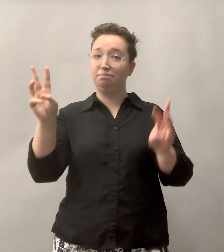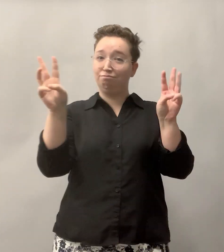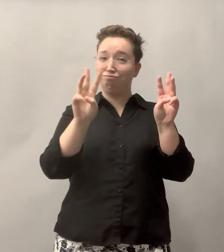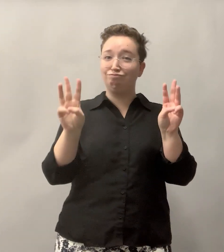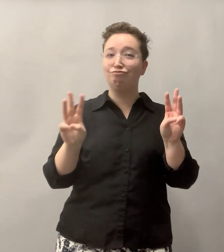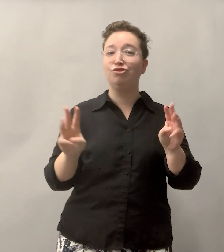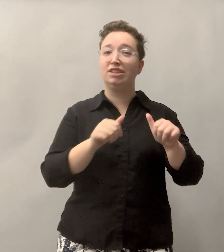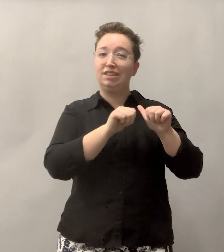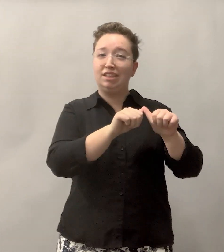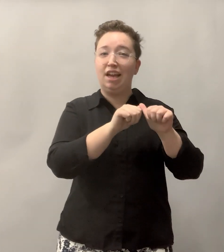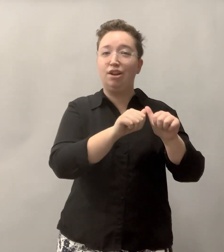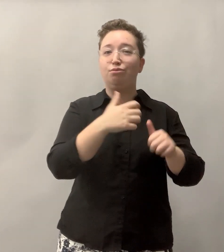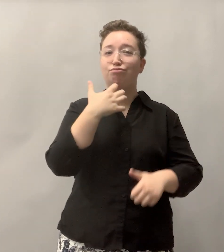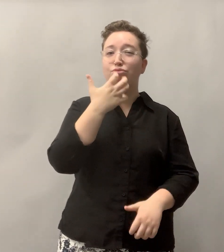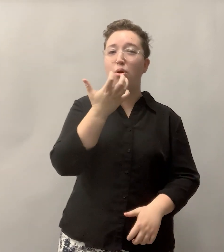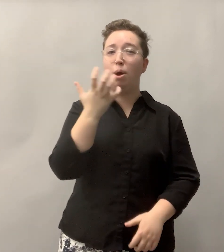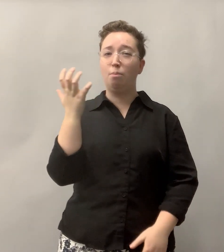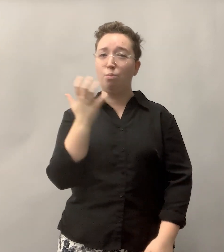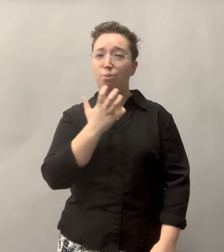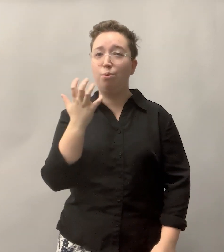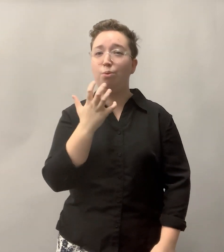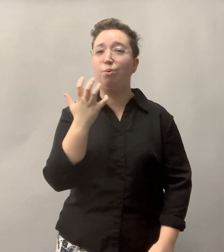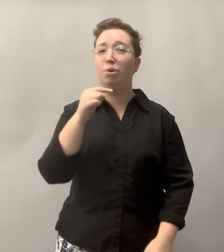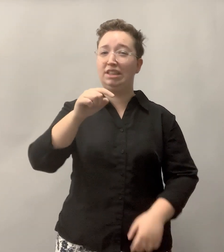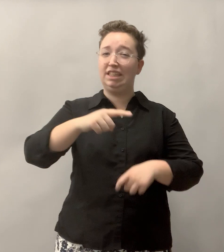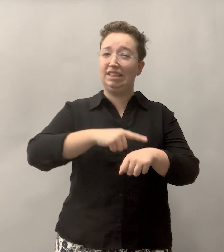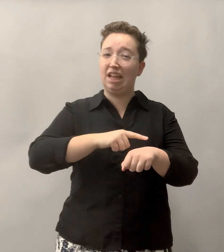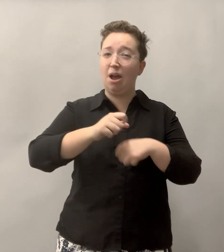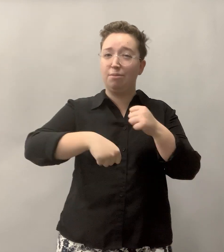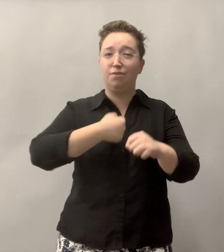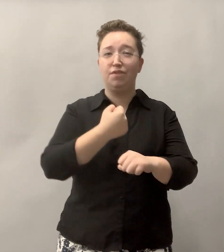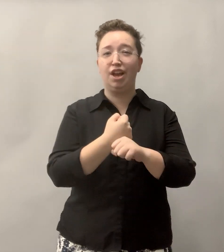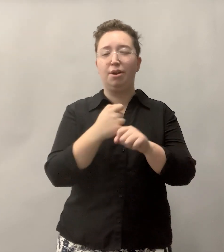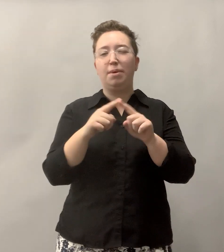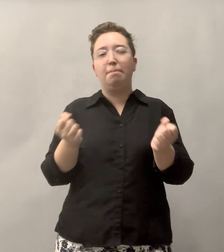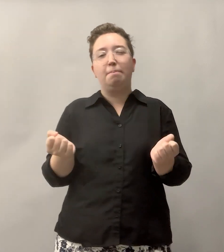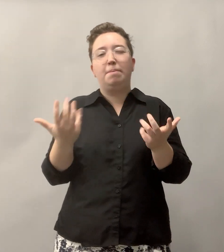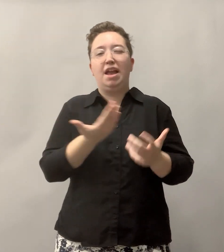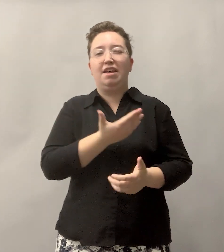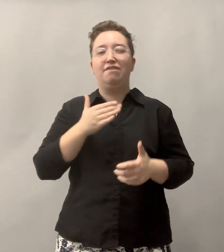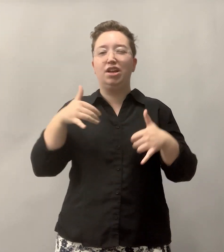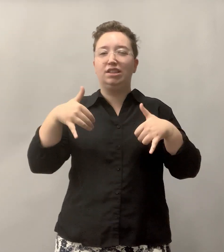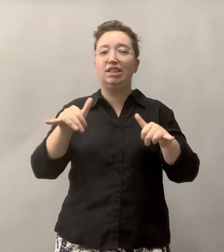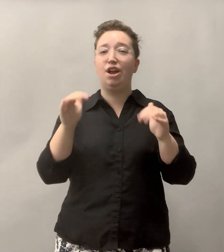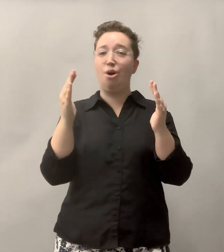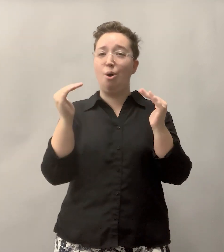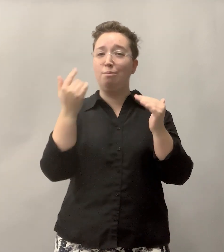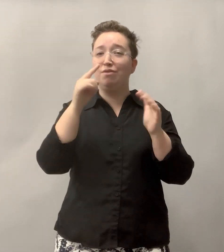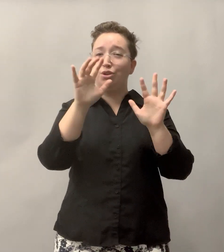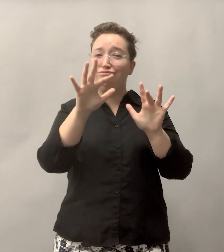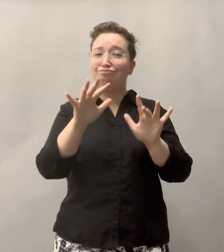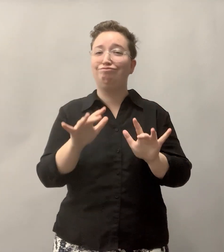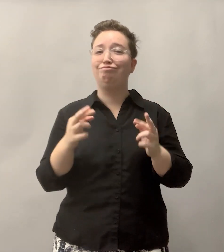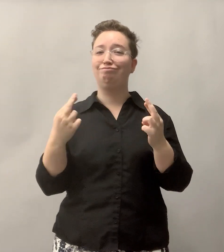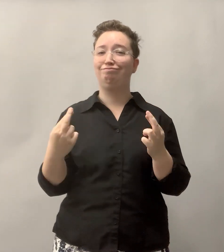The weather continues to be unseasonably warm for this time of year, but many of us are still hoping for snow!